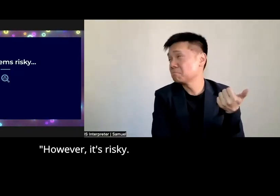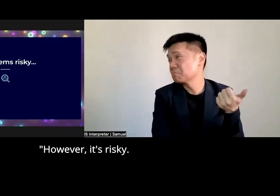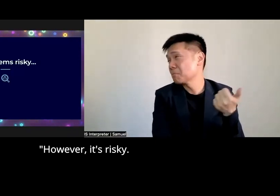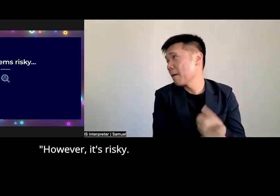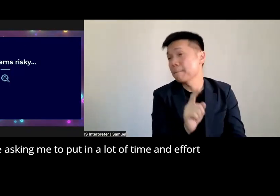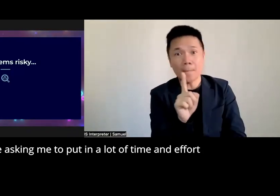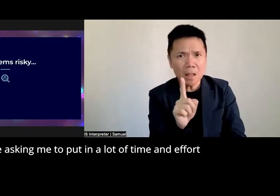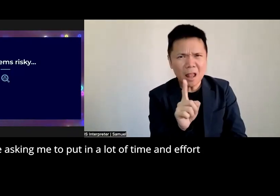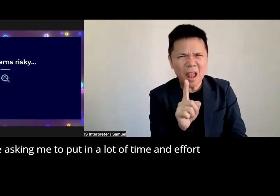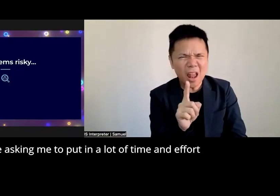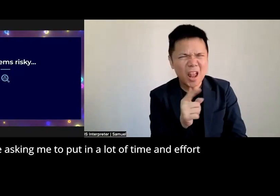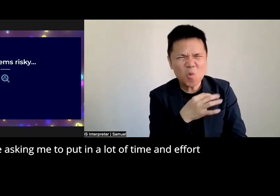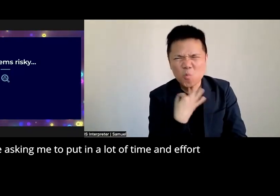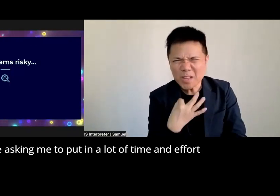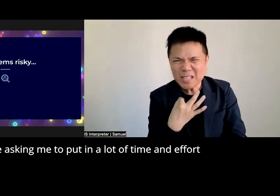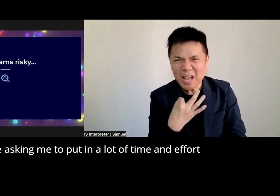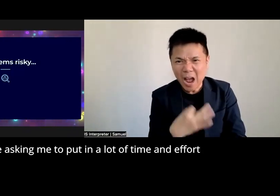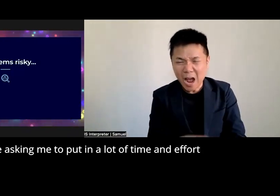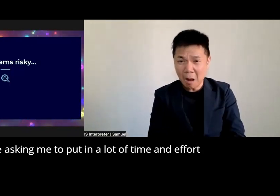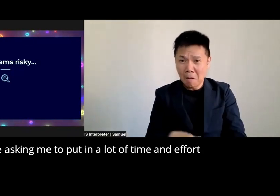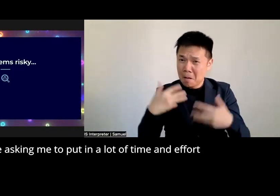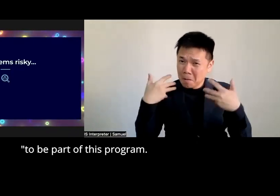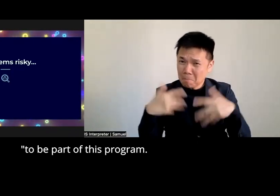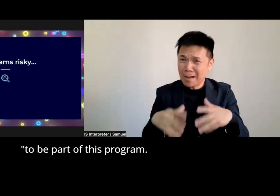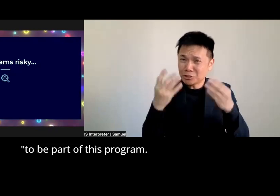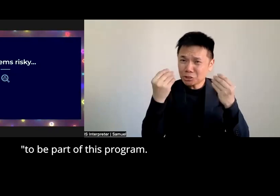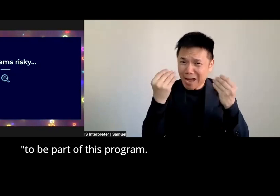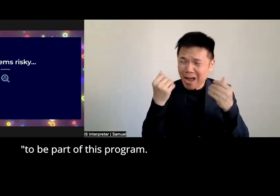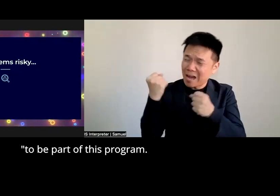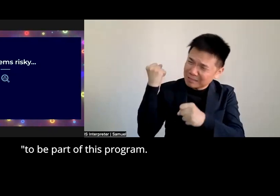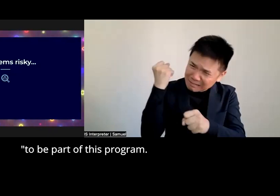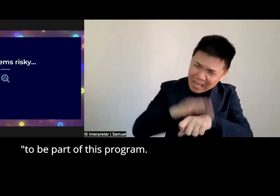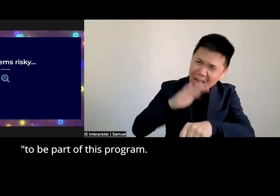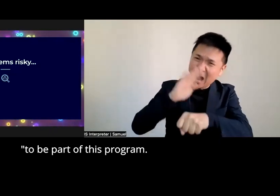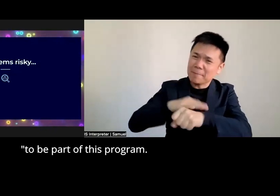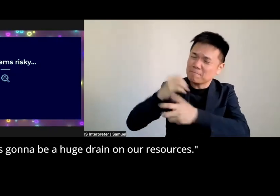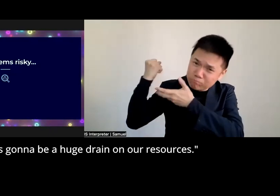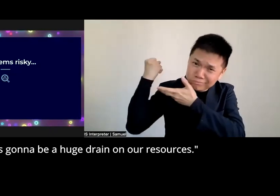risky you're asking me to put in a lot of time and effort to be part of this program this is going